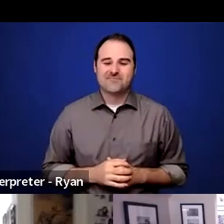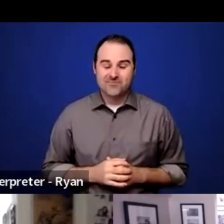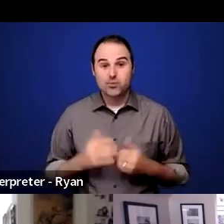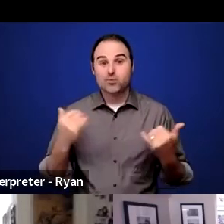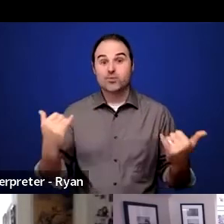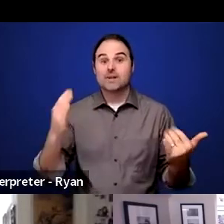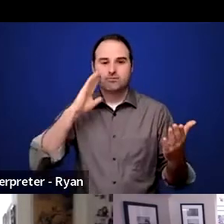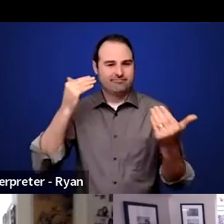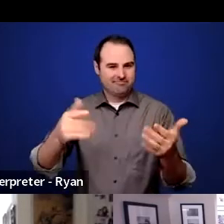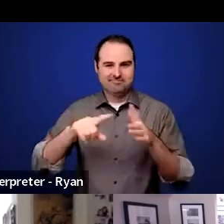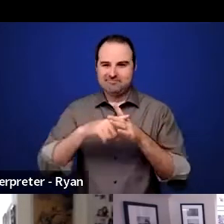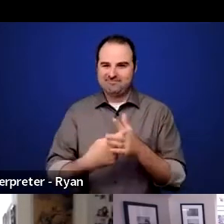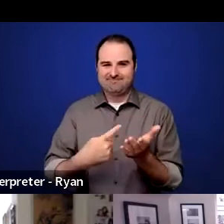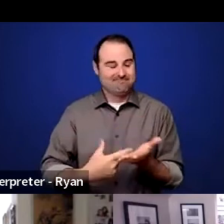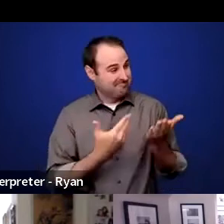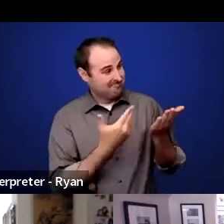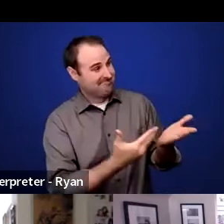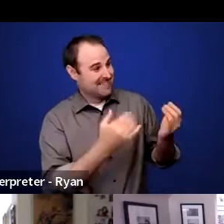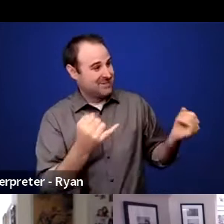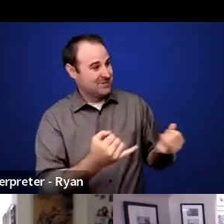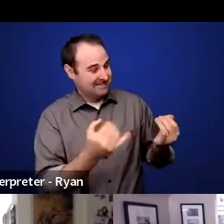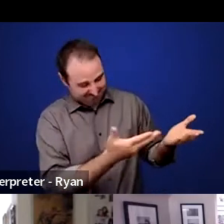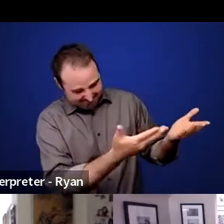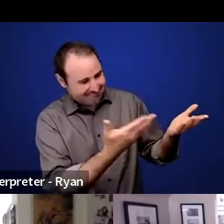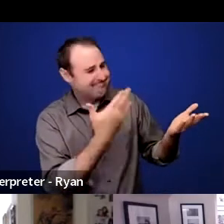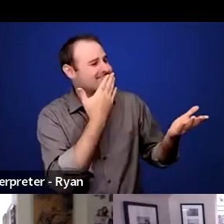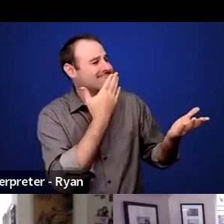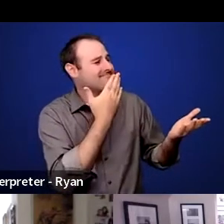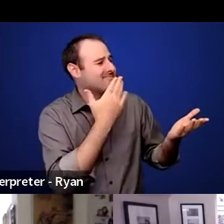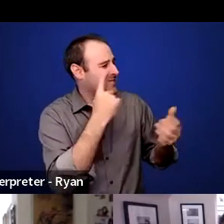Judy, the floor is yours. Thank you very much for being here with us today.